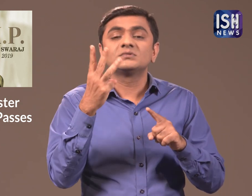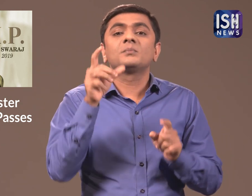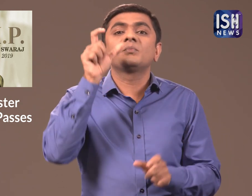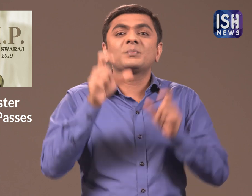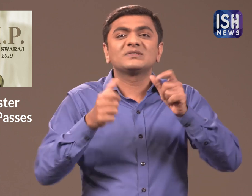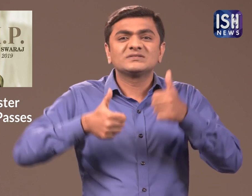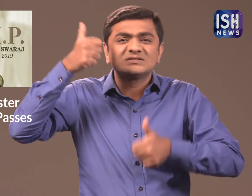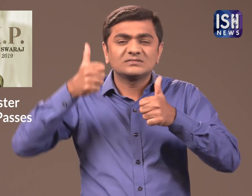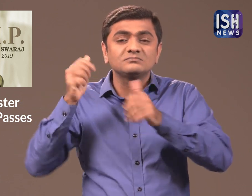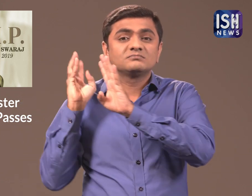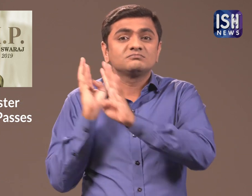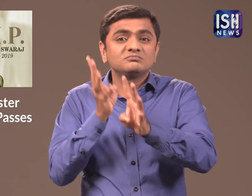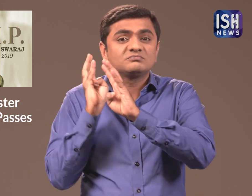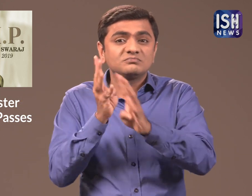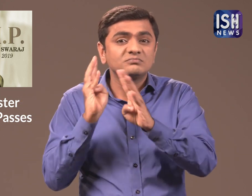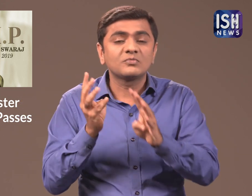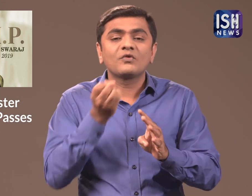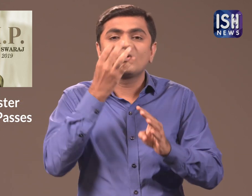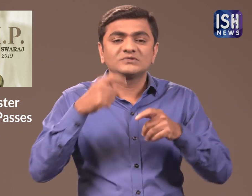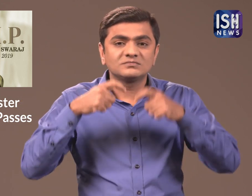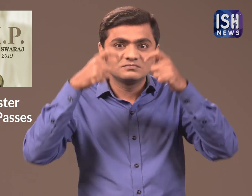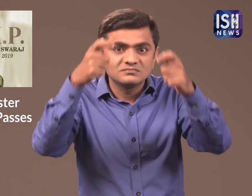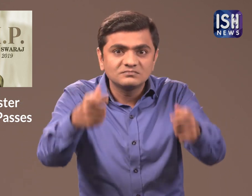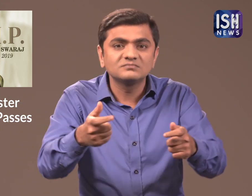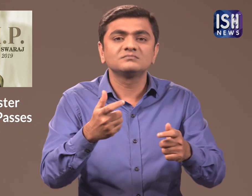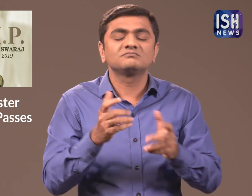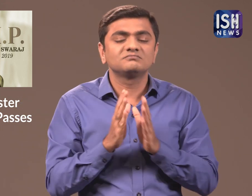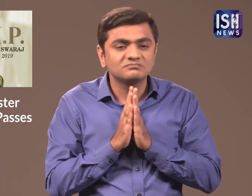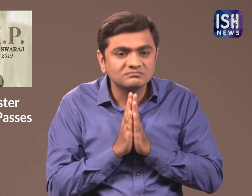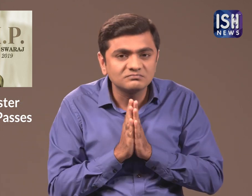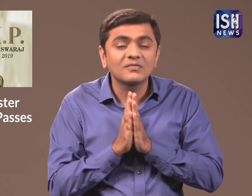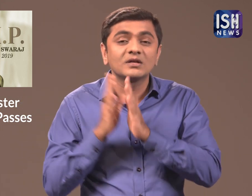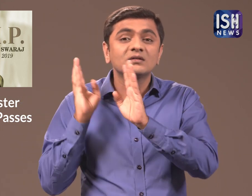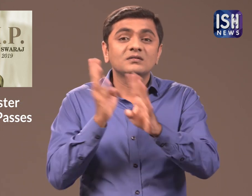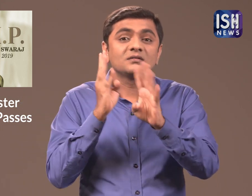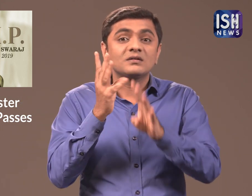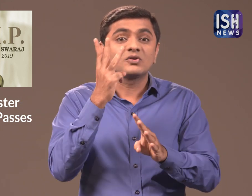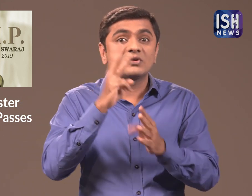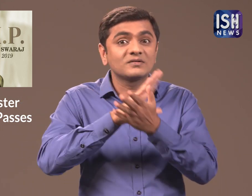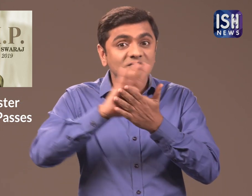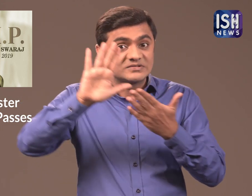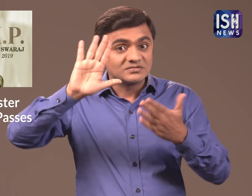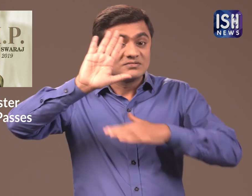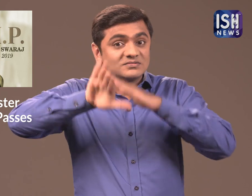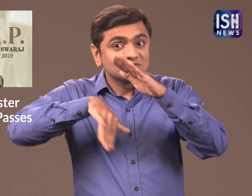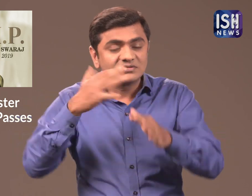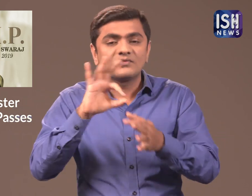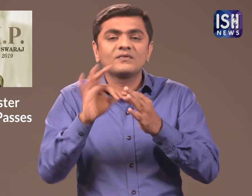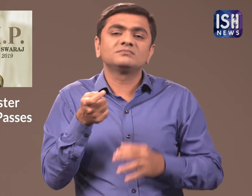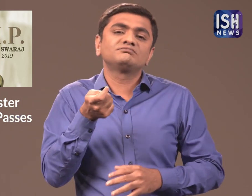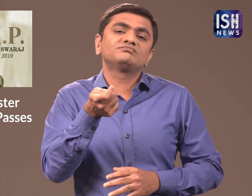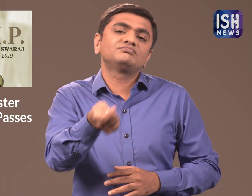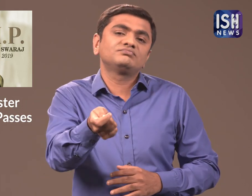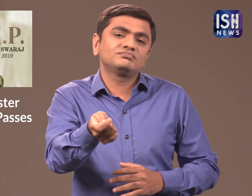for all the officials to pay their respects. Once this is over, she will be cremated at 3:00pm.